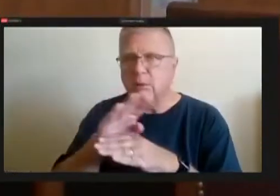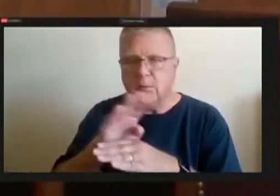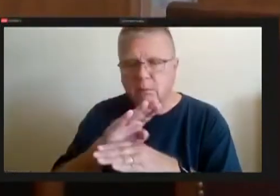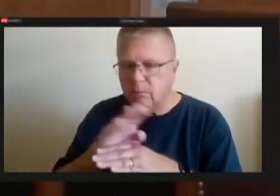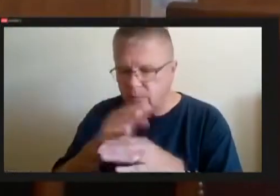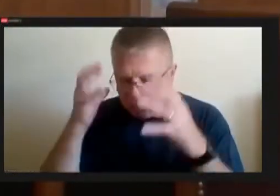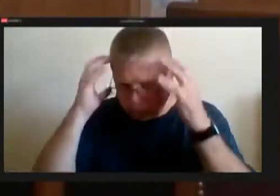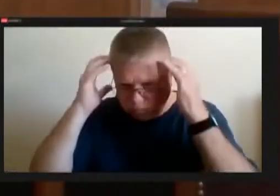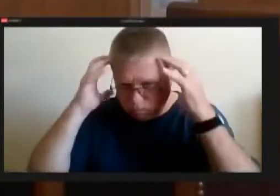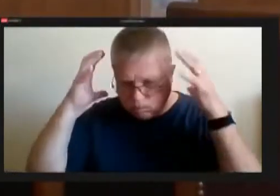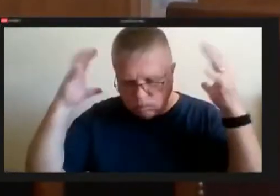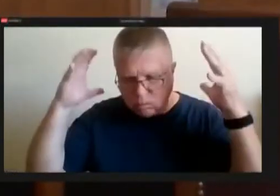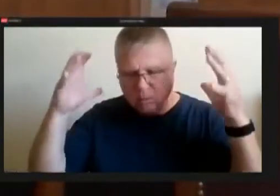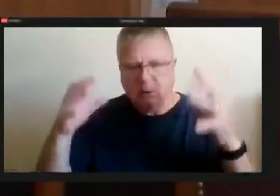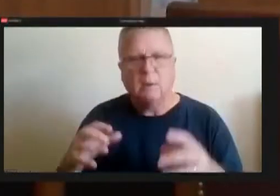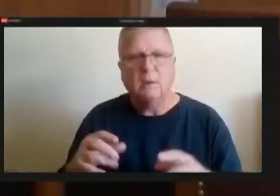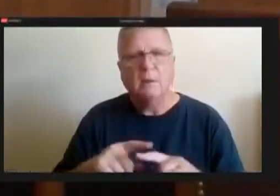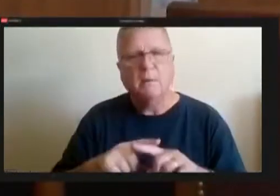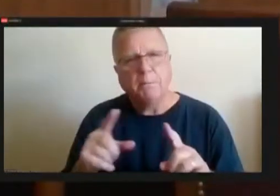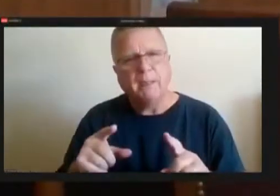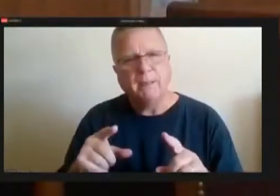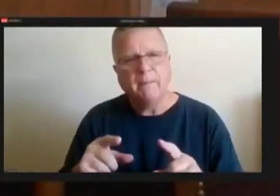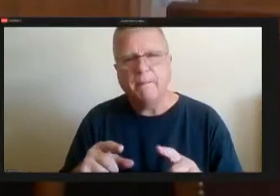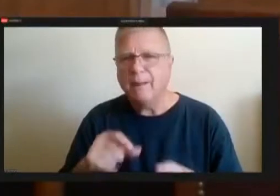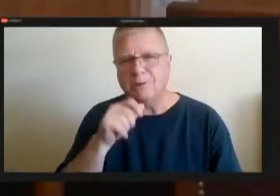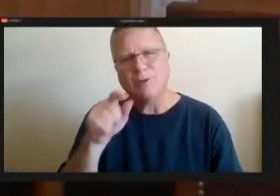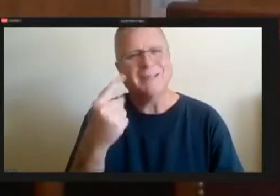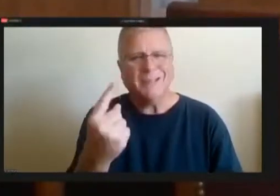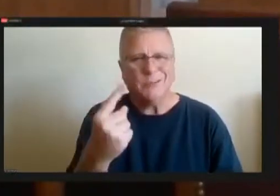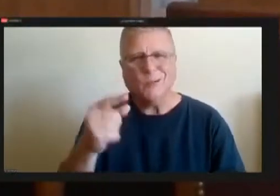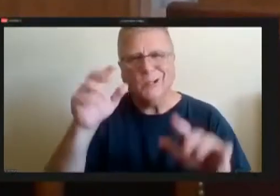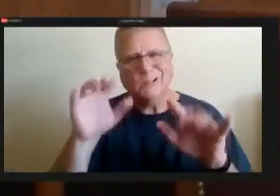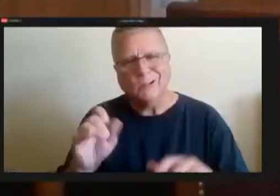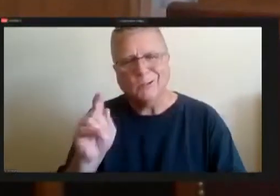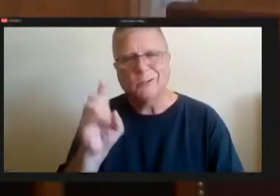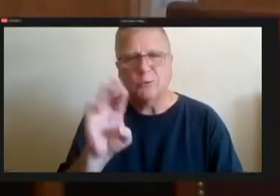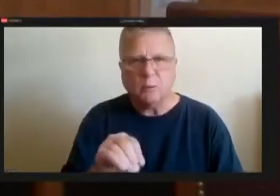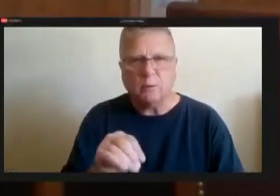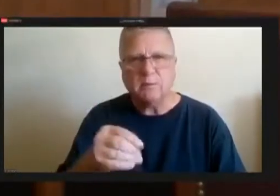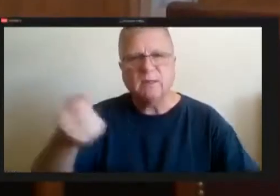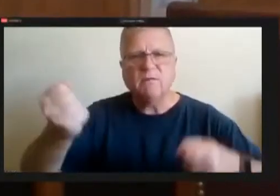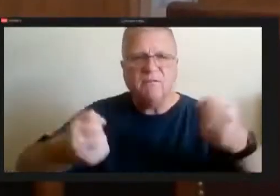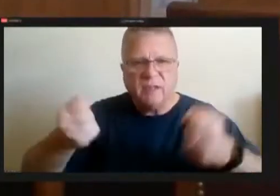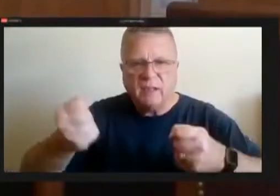But it's not just snow storms it's vehicles across the board. What year are they.